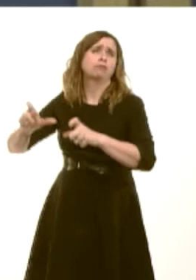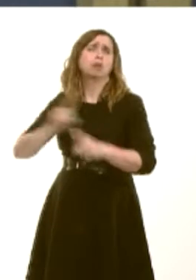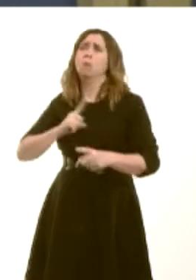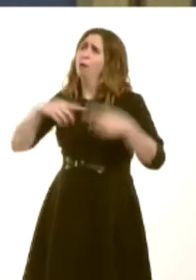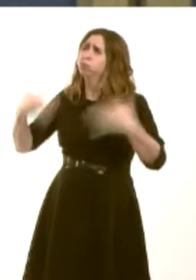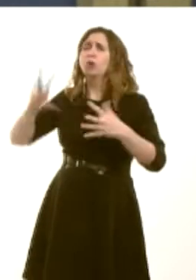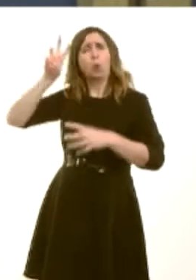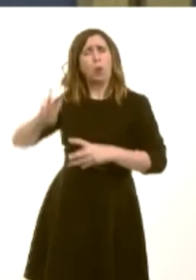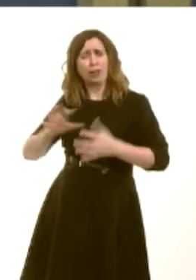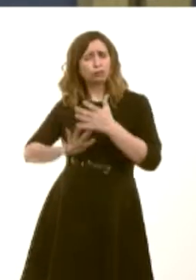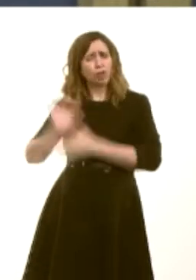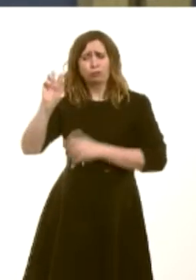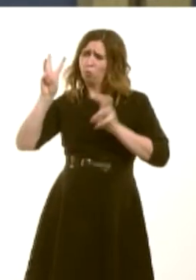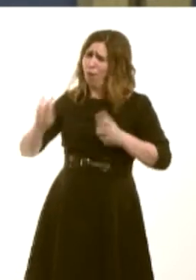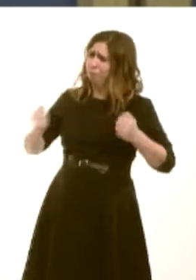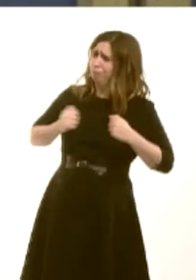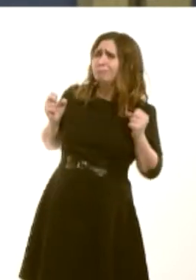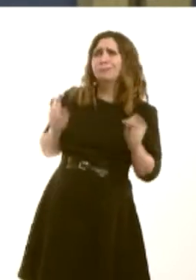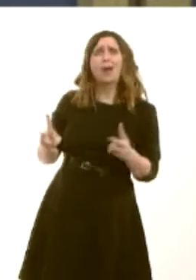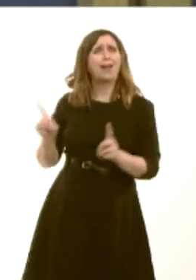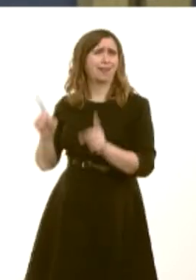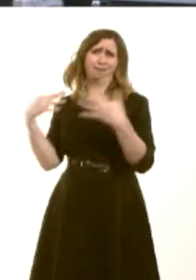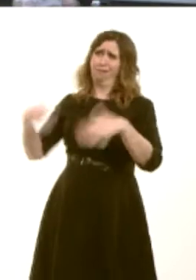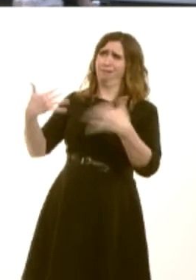the opportunity today to rule out charges for the underground tour?